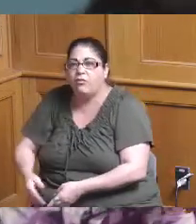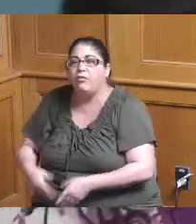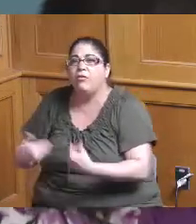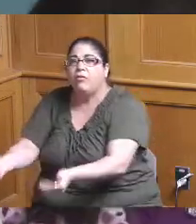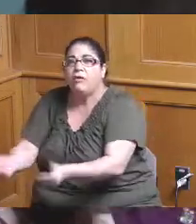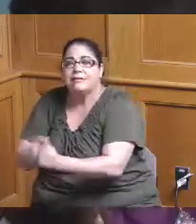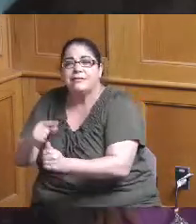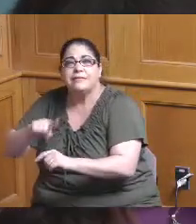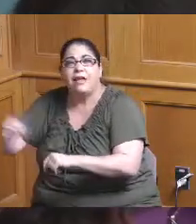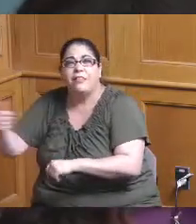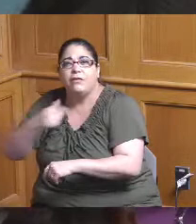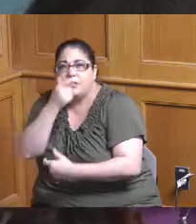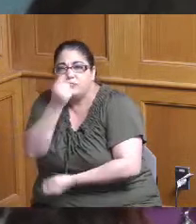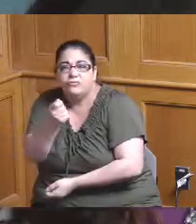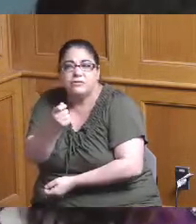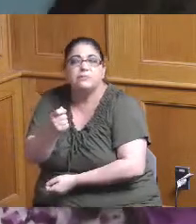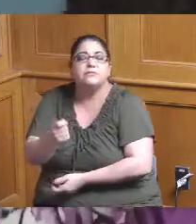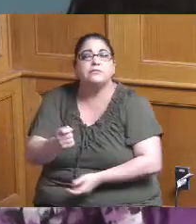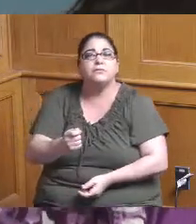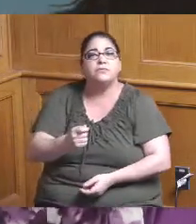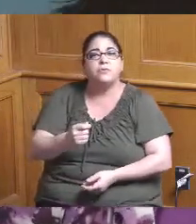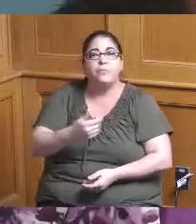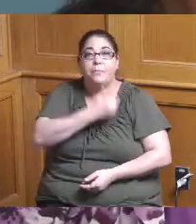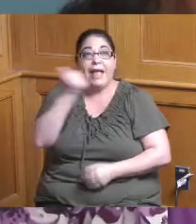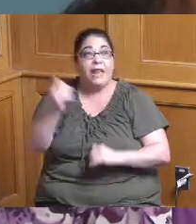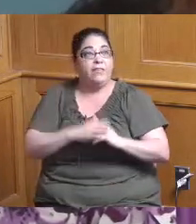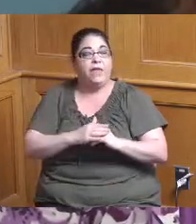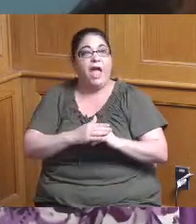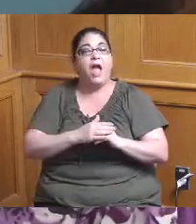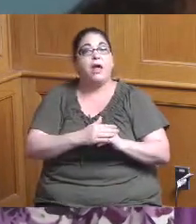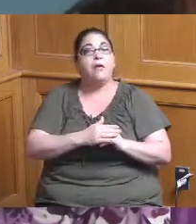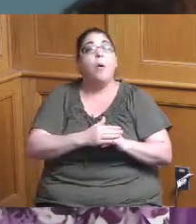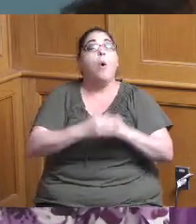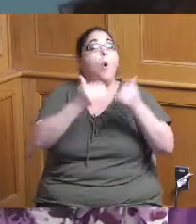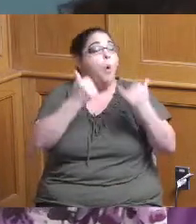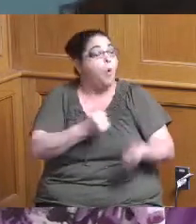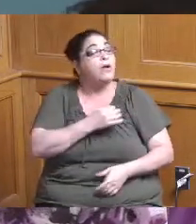they're interested in before they make a career choice so this is a great thing we're forming a